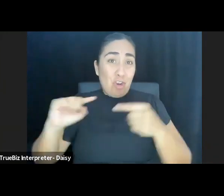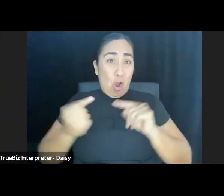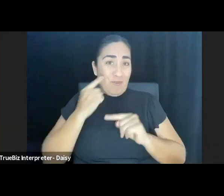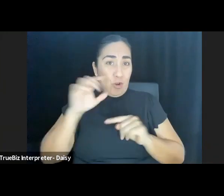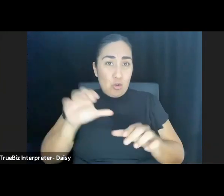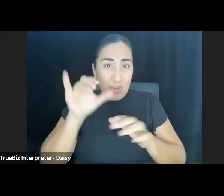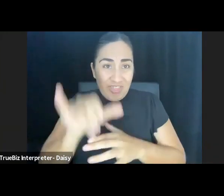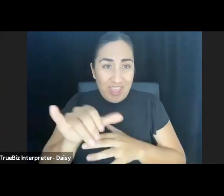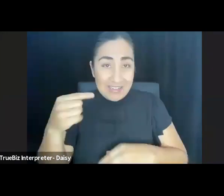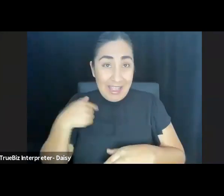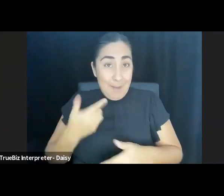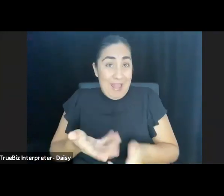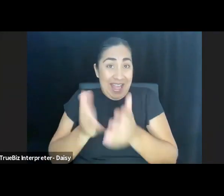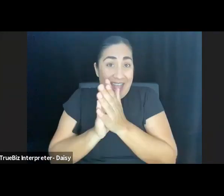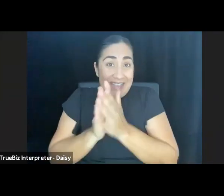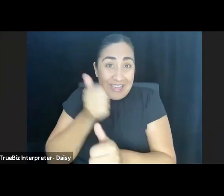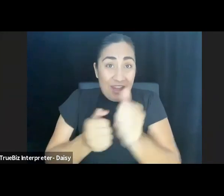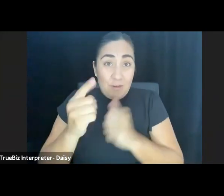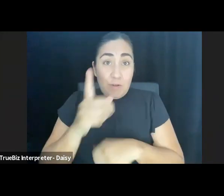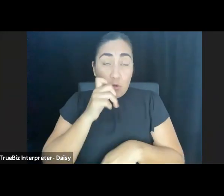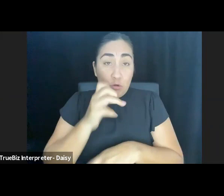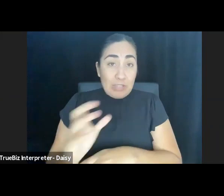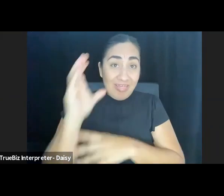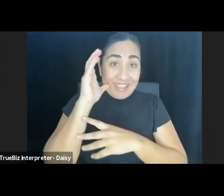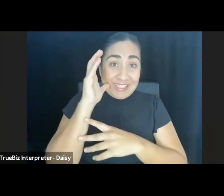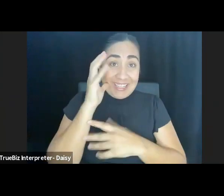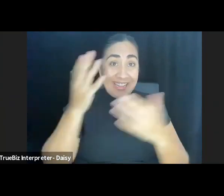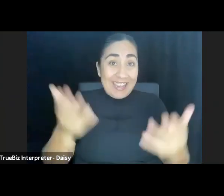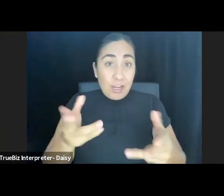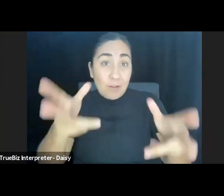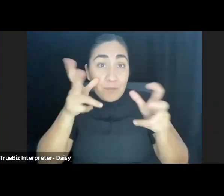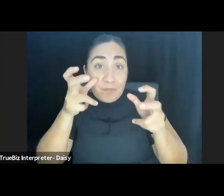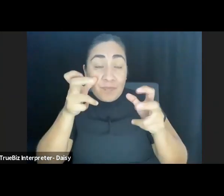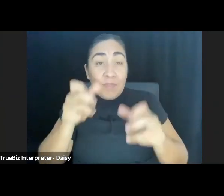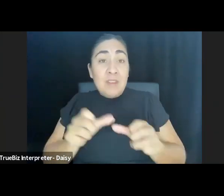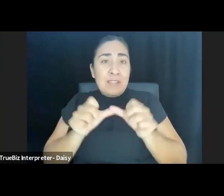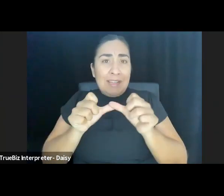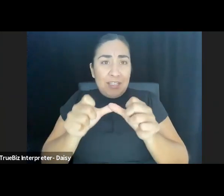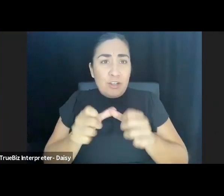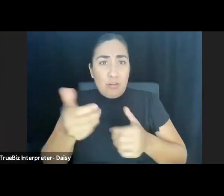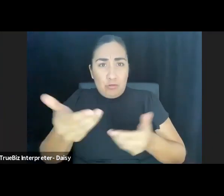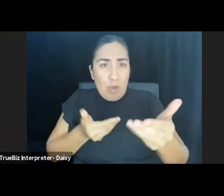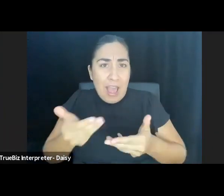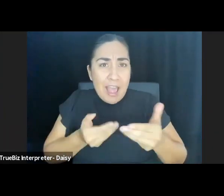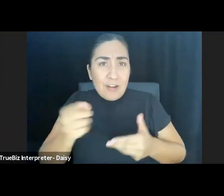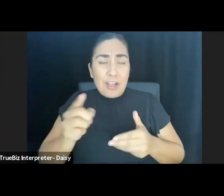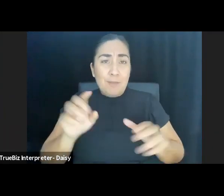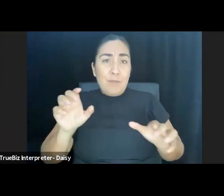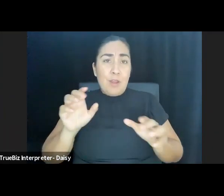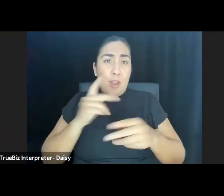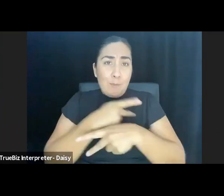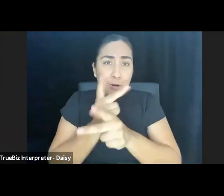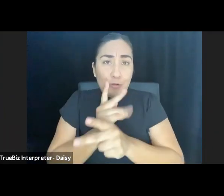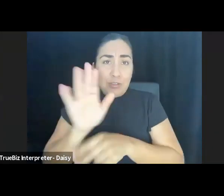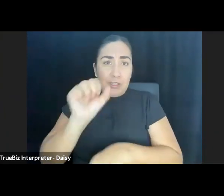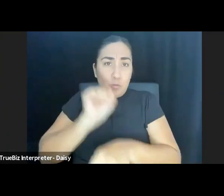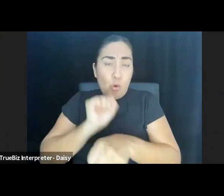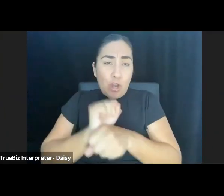I'm asking everyone listening to this session right now to continue to hire him, produce his work, and entrust him with the leadership position